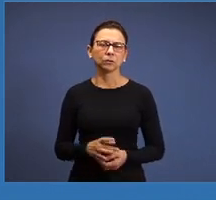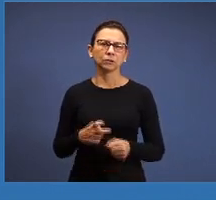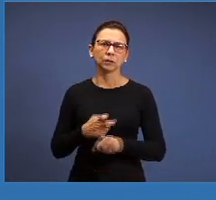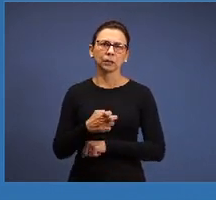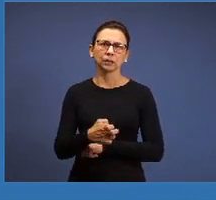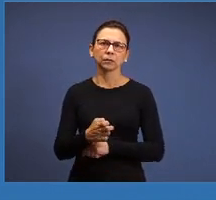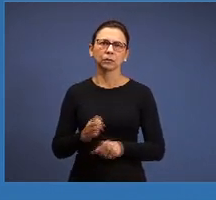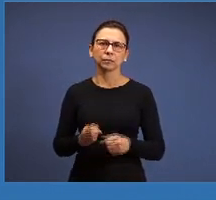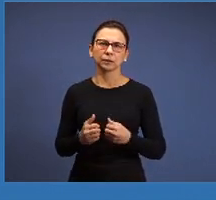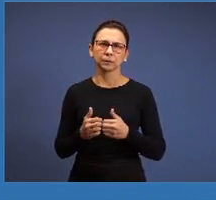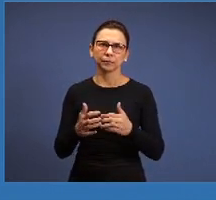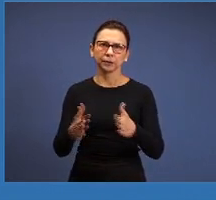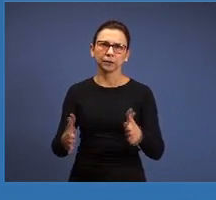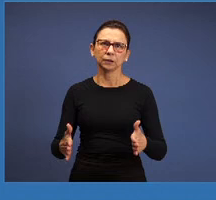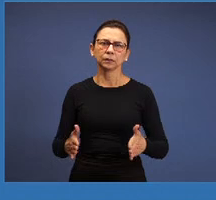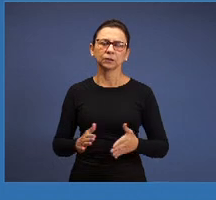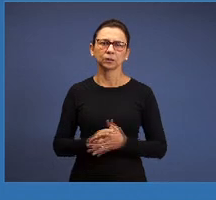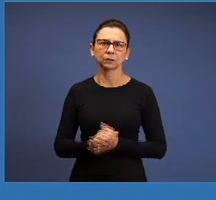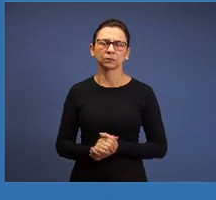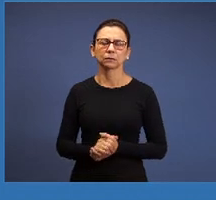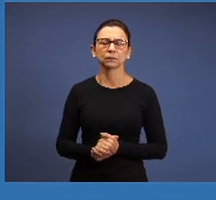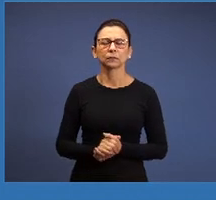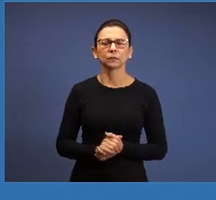we have been connected to some other places in